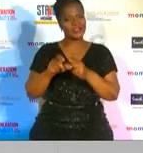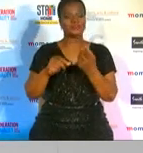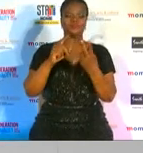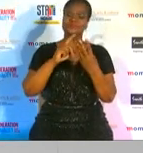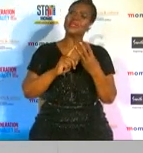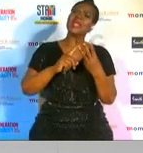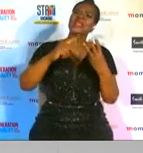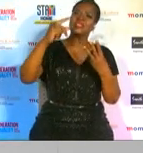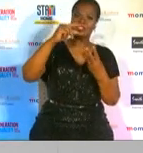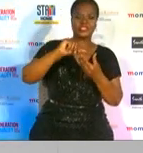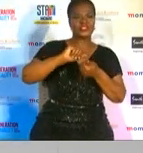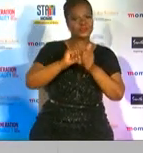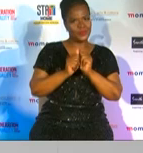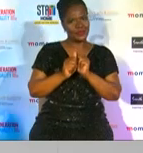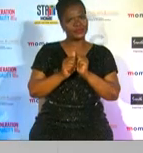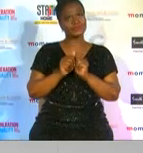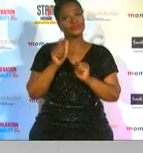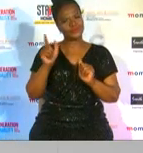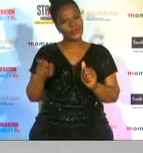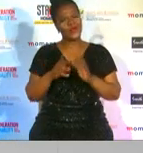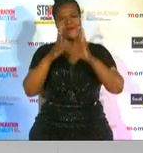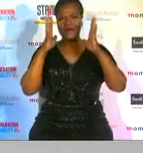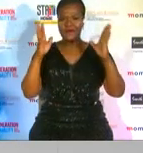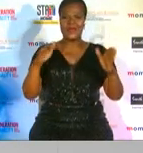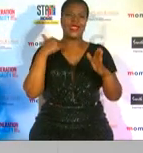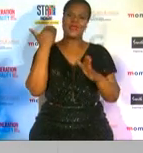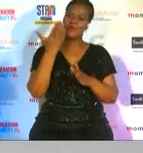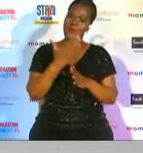must say great work to my co-pilots as well